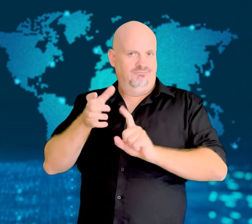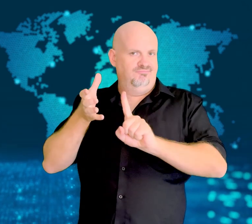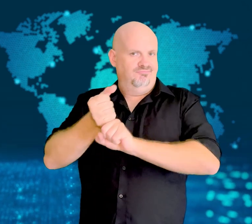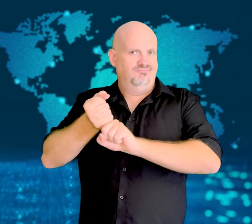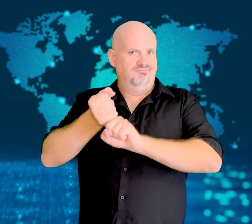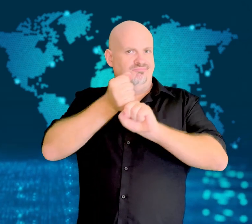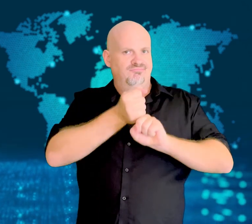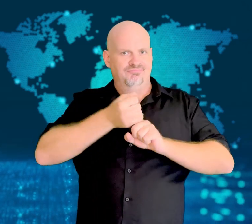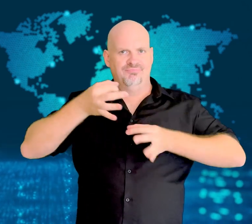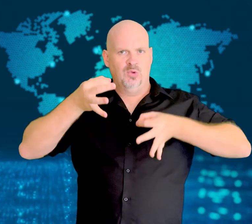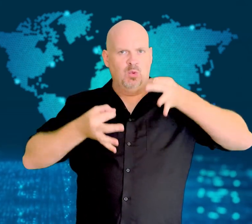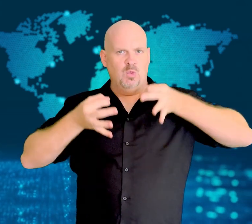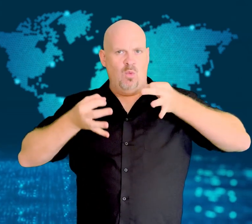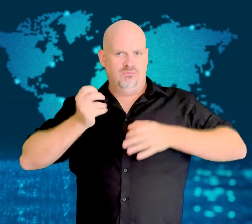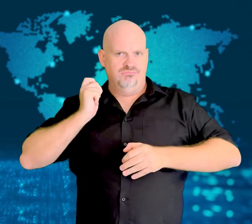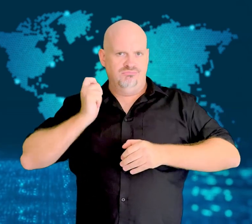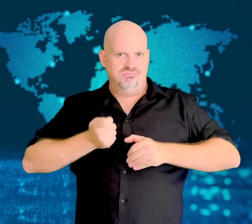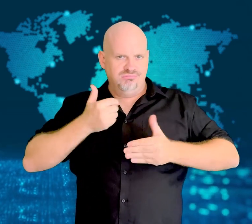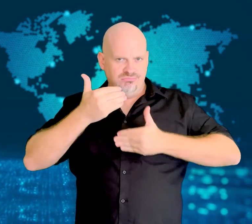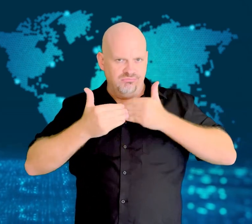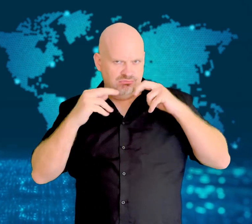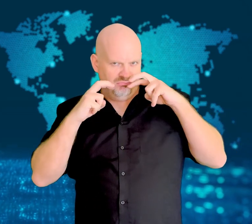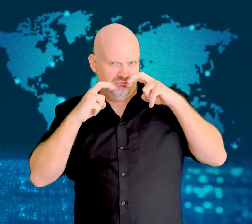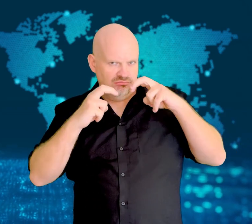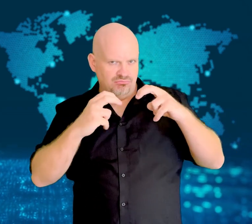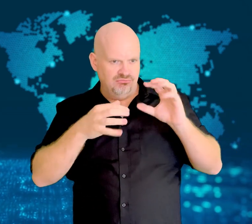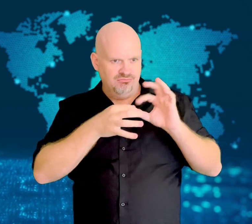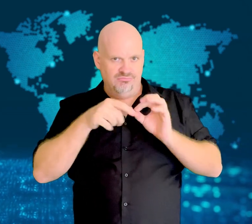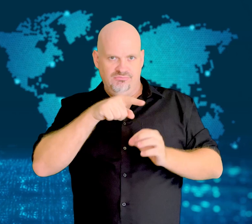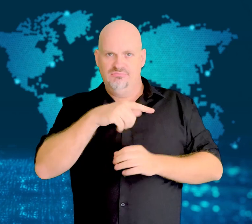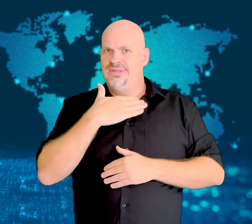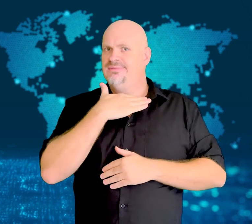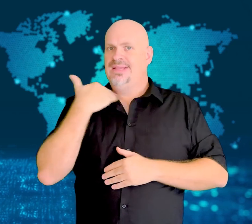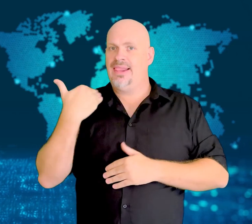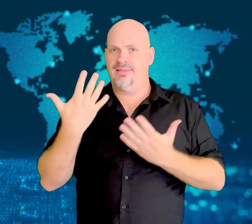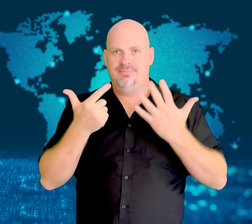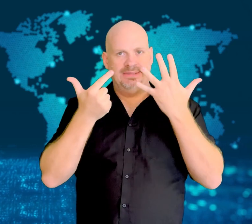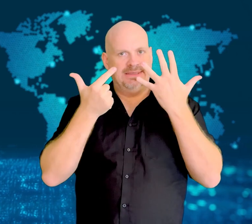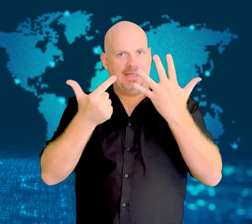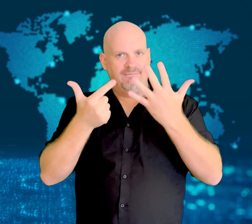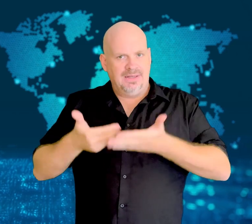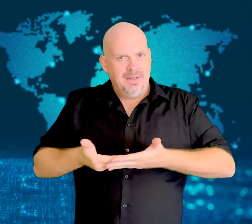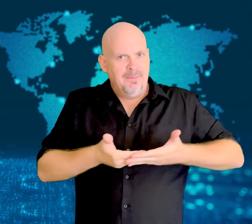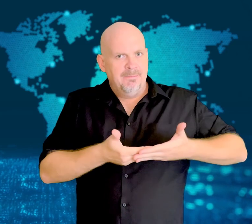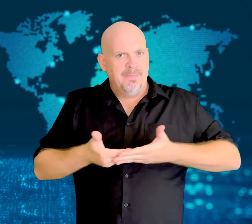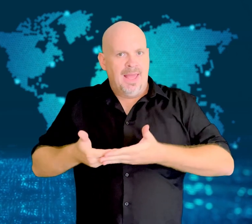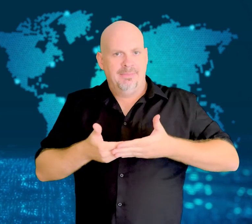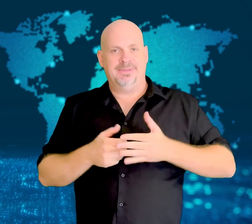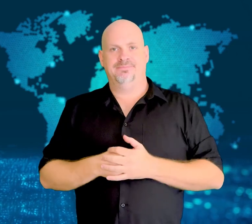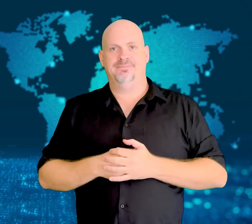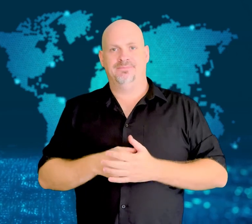Lucy Letby, the nurse on trial, allegedly poisoned the babies with